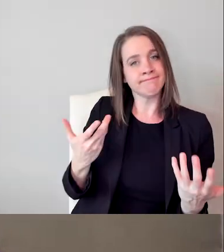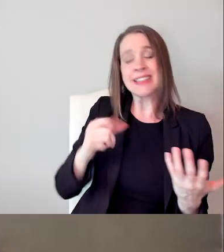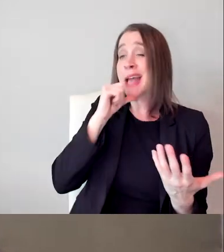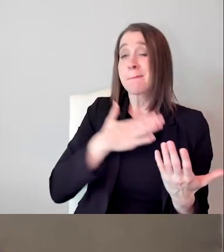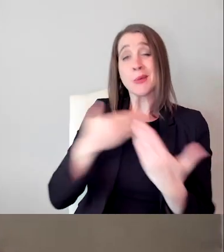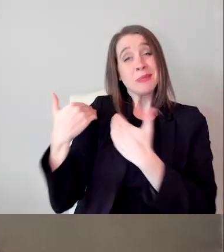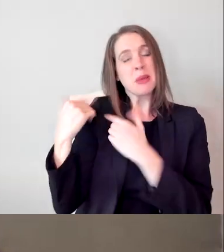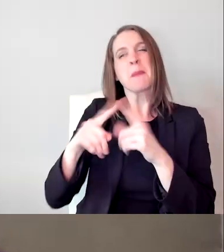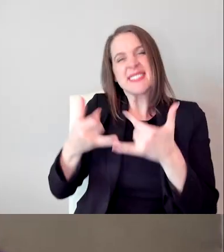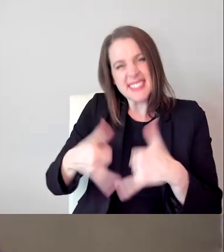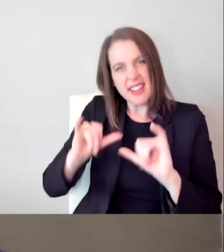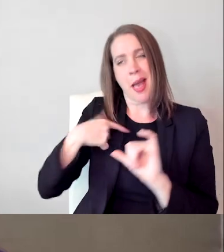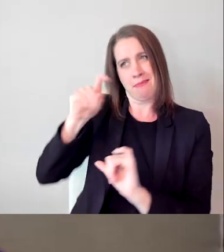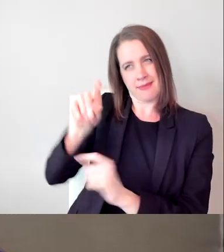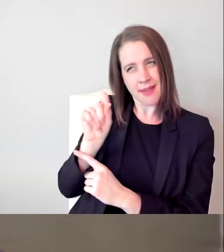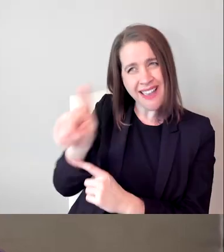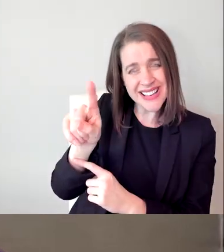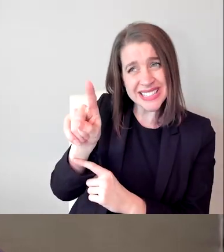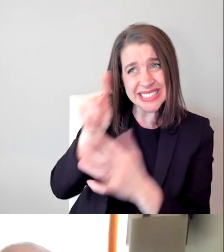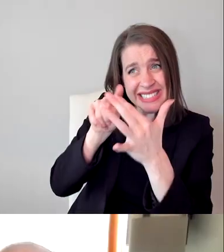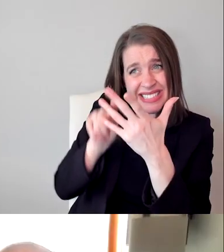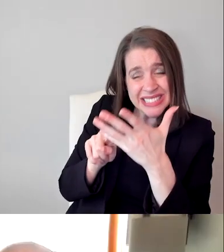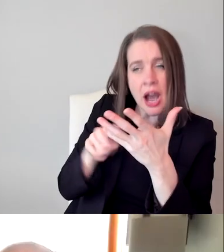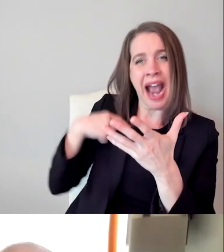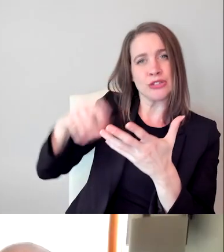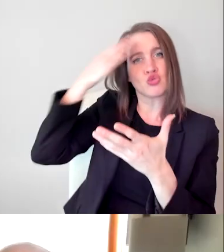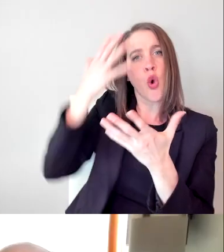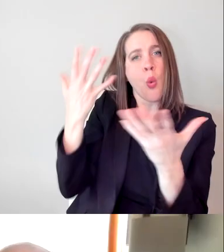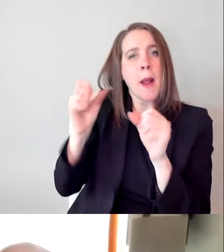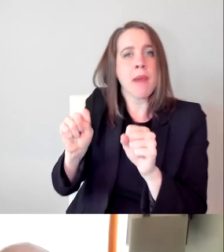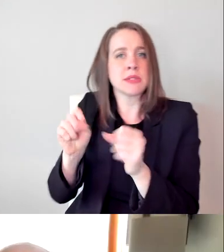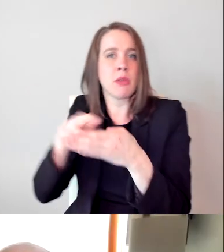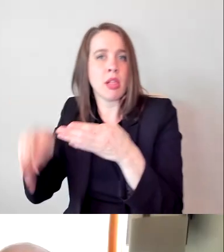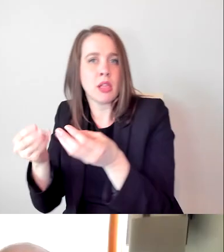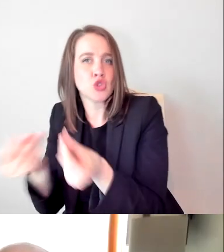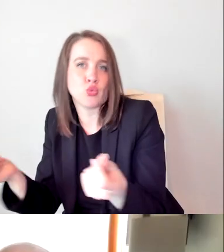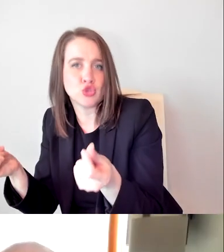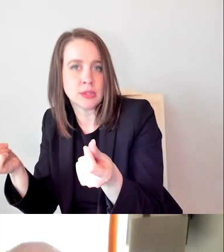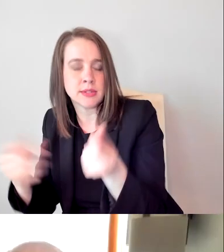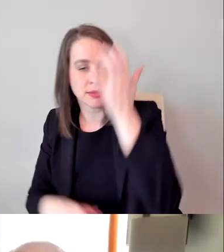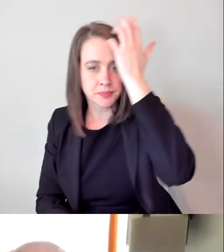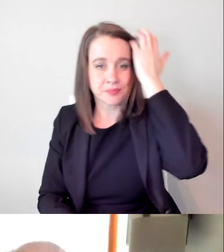to know what the solution is. Even better, it shouldn't be your responsibility